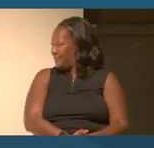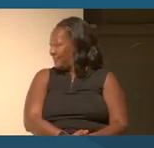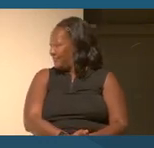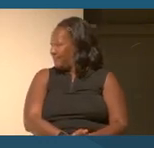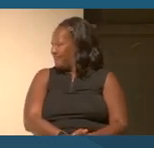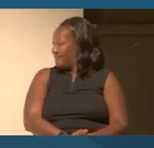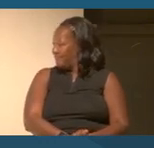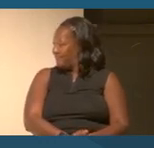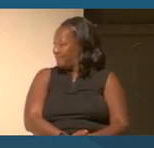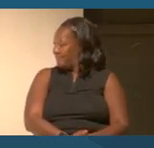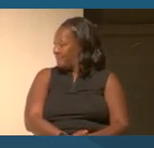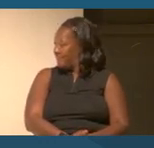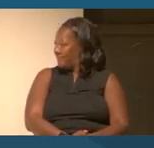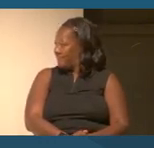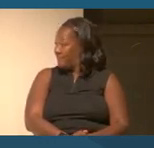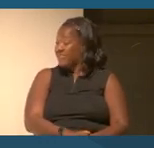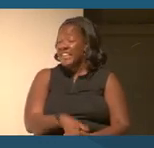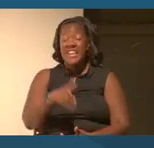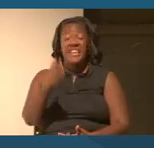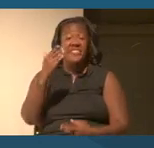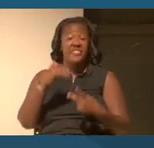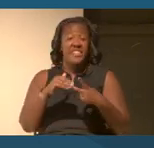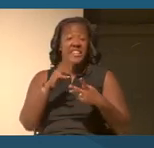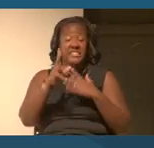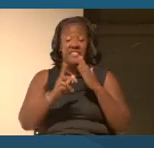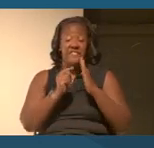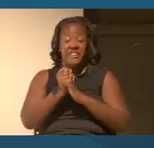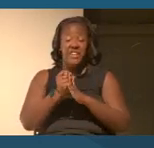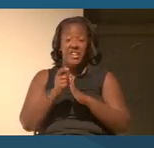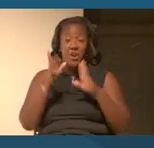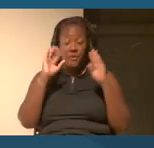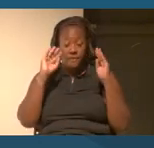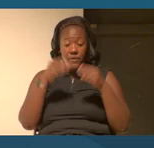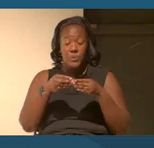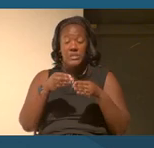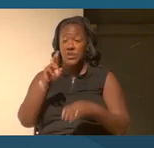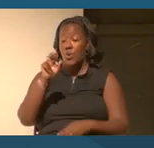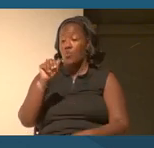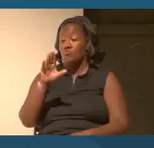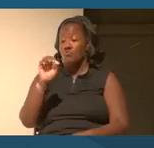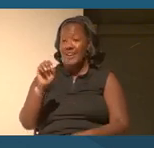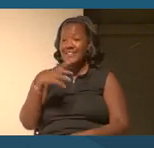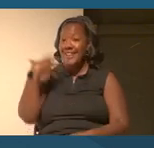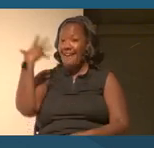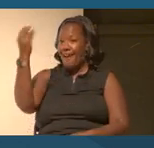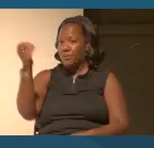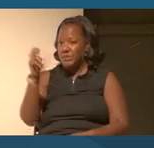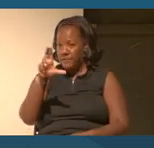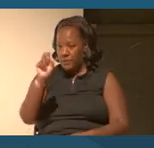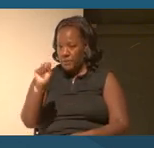So this video focuses on race beyond the US and we'll do the same thing.